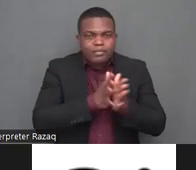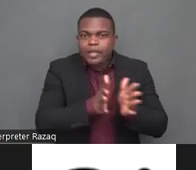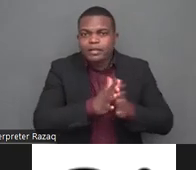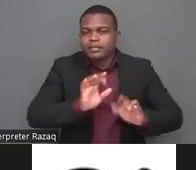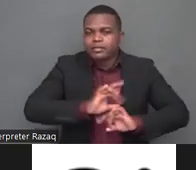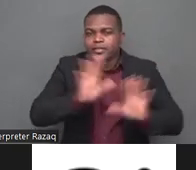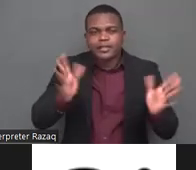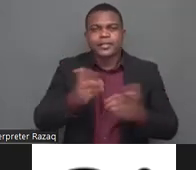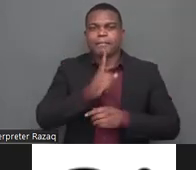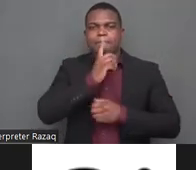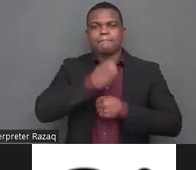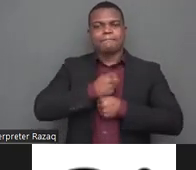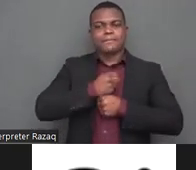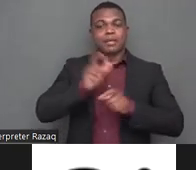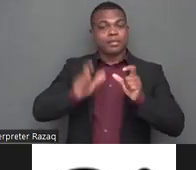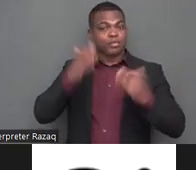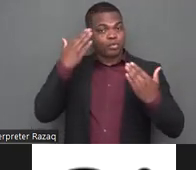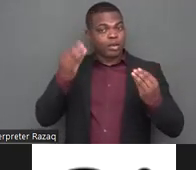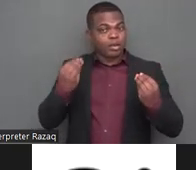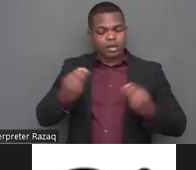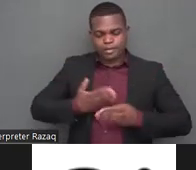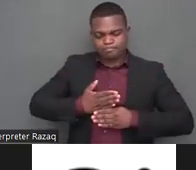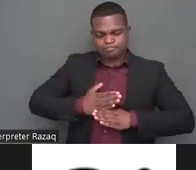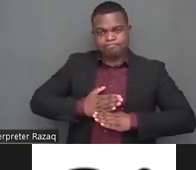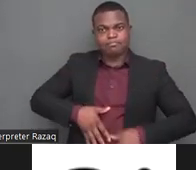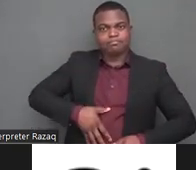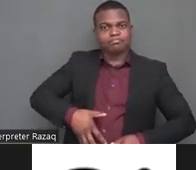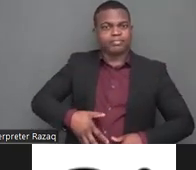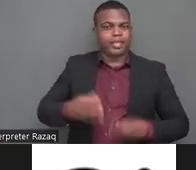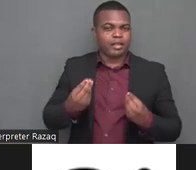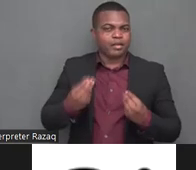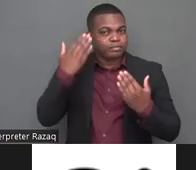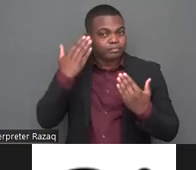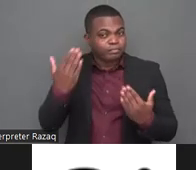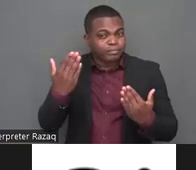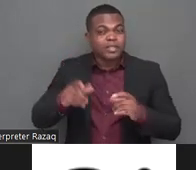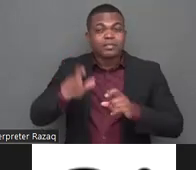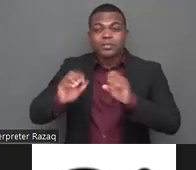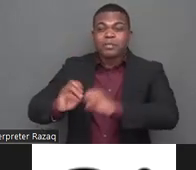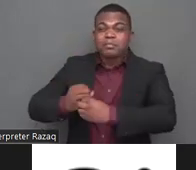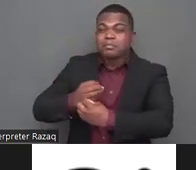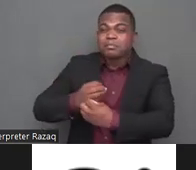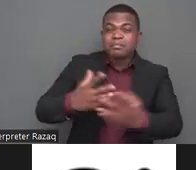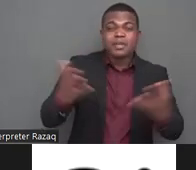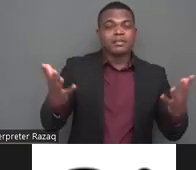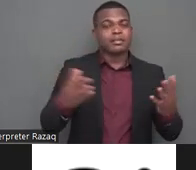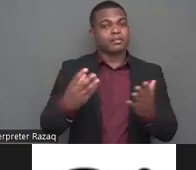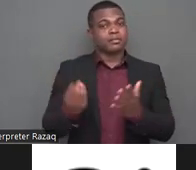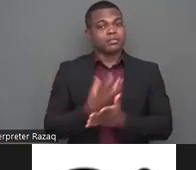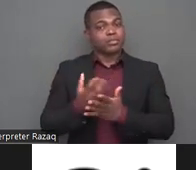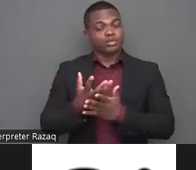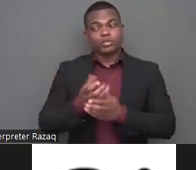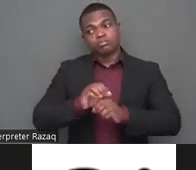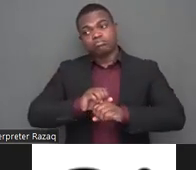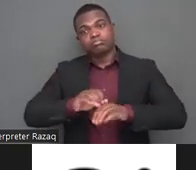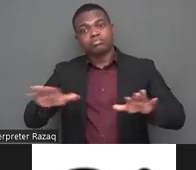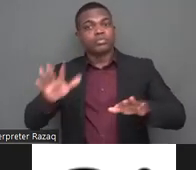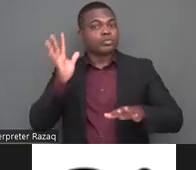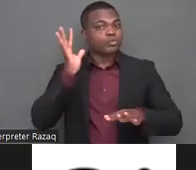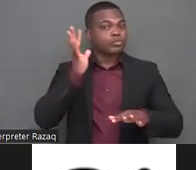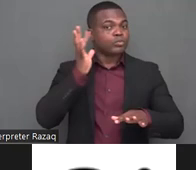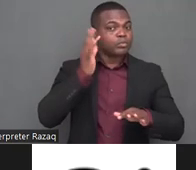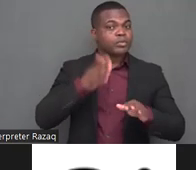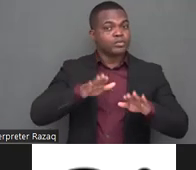on ground of preventing unwanted pregnancy so this is um the statement that i would like uh to